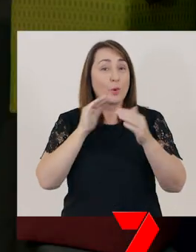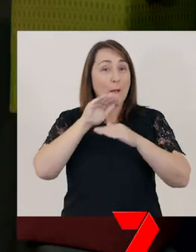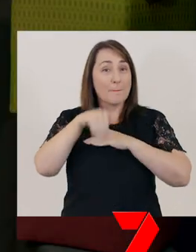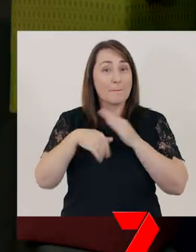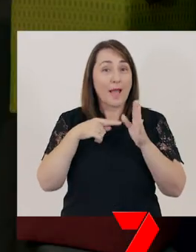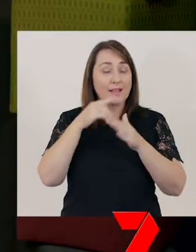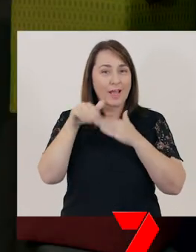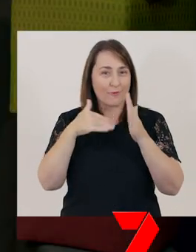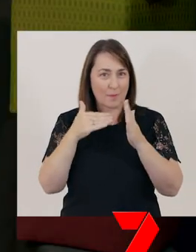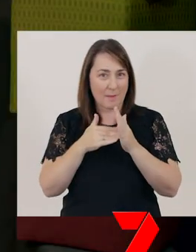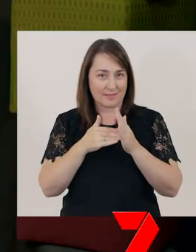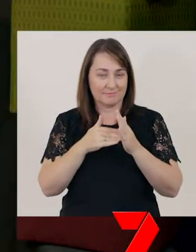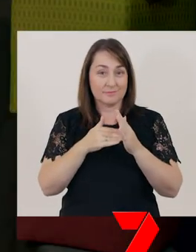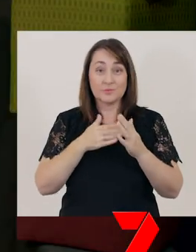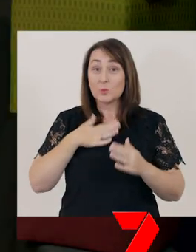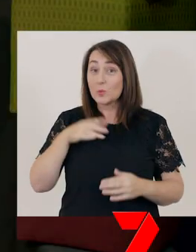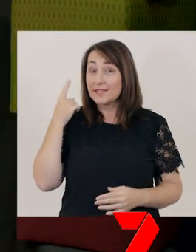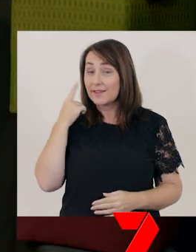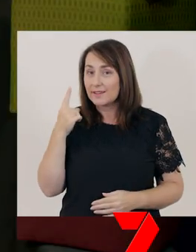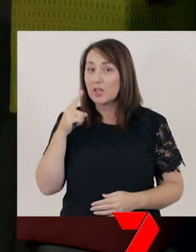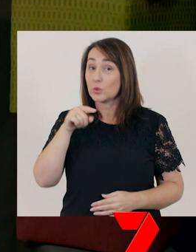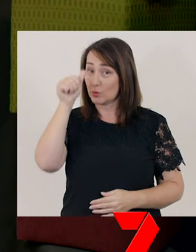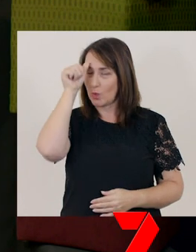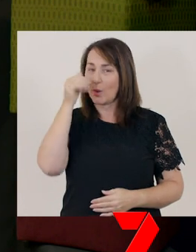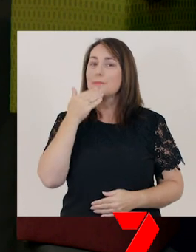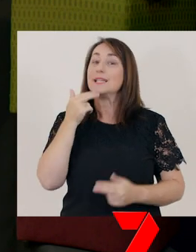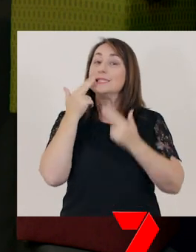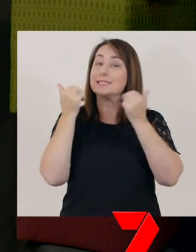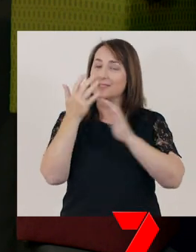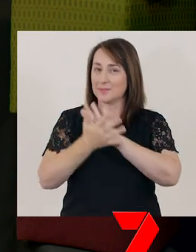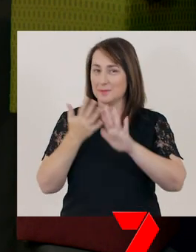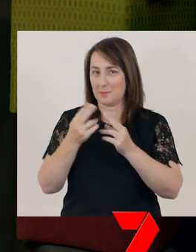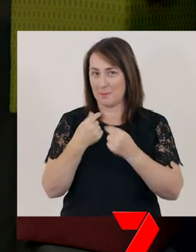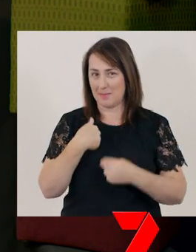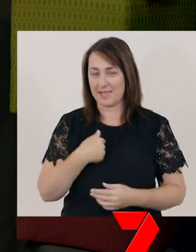Would you like to hear it? If you know it, please join in with me.